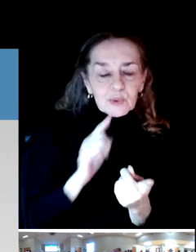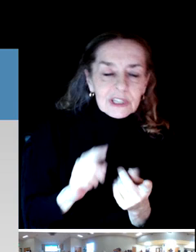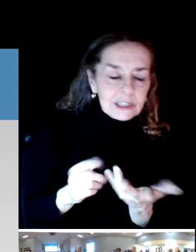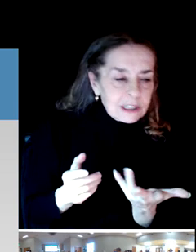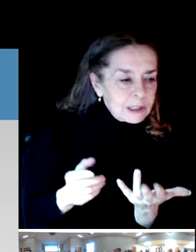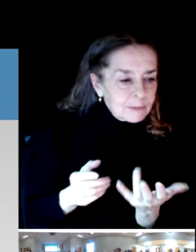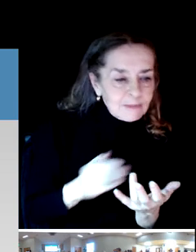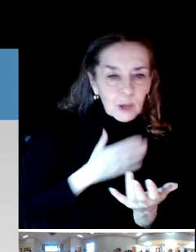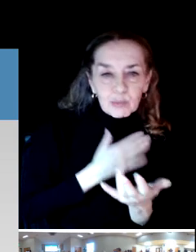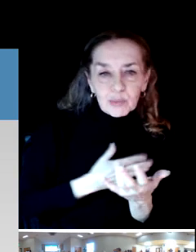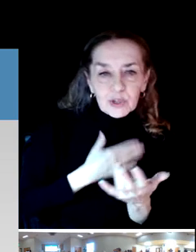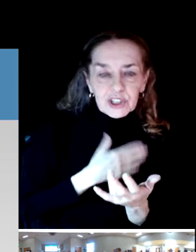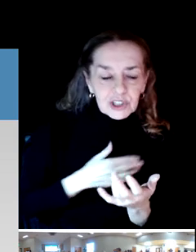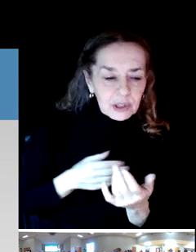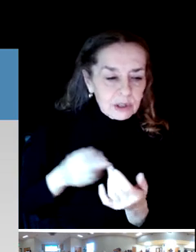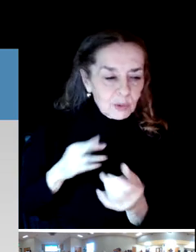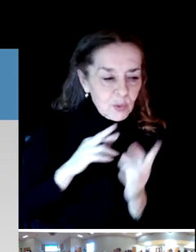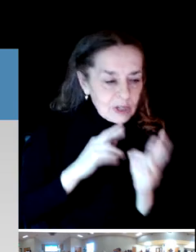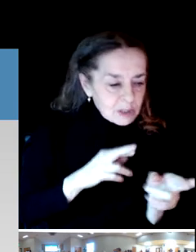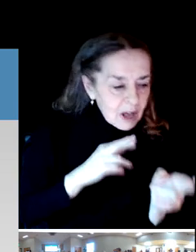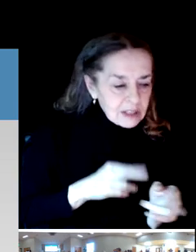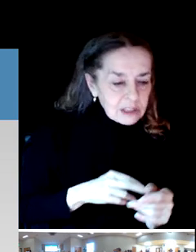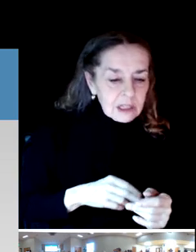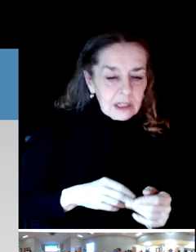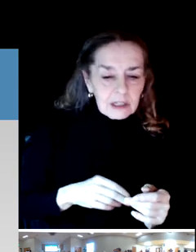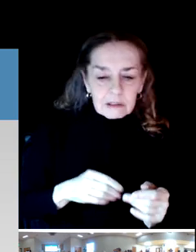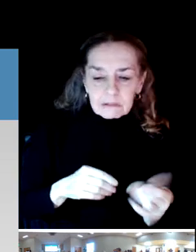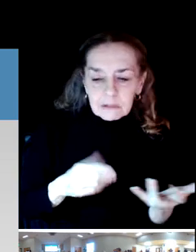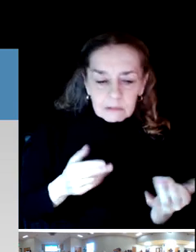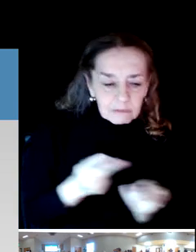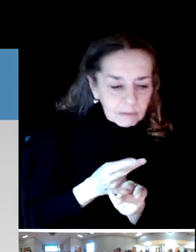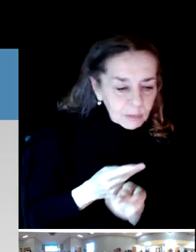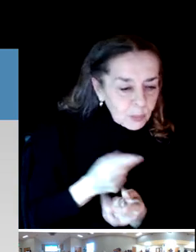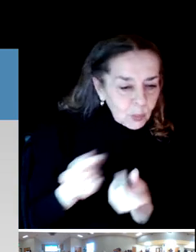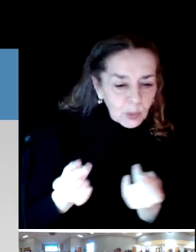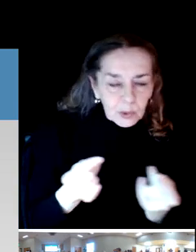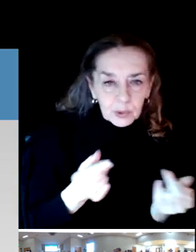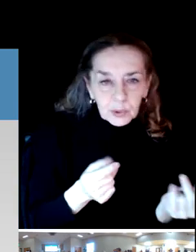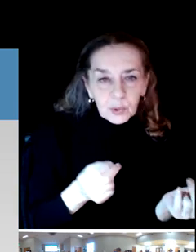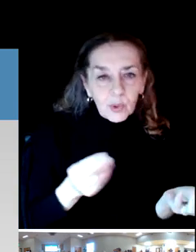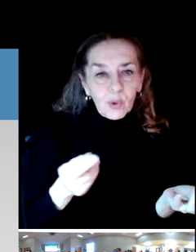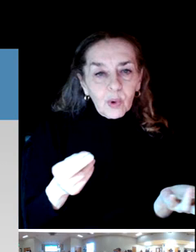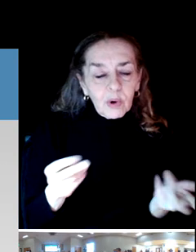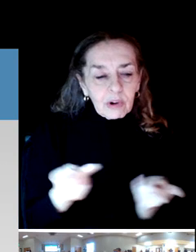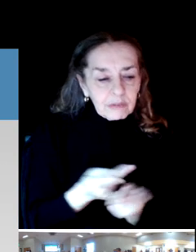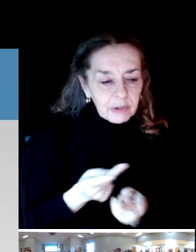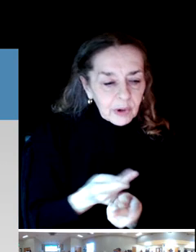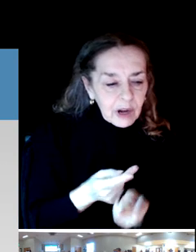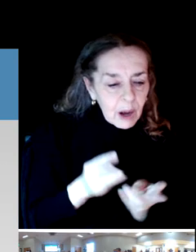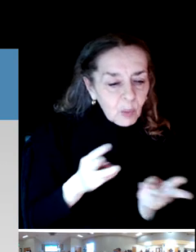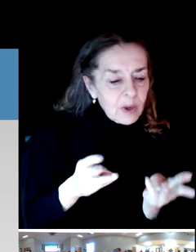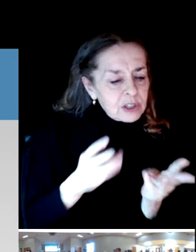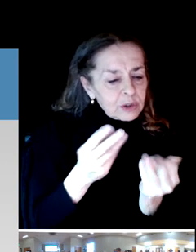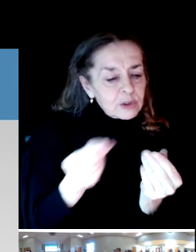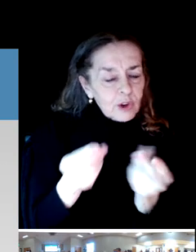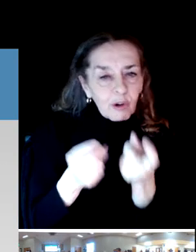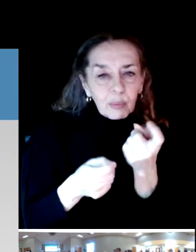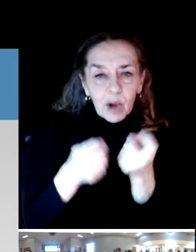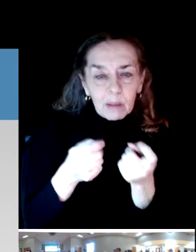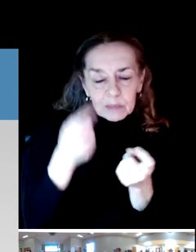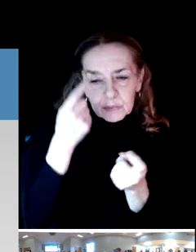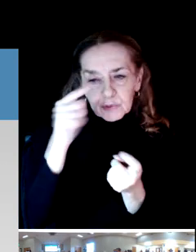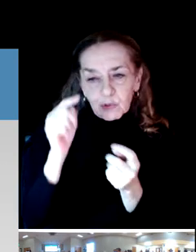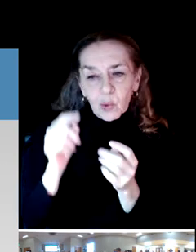The responsiveness, resiliency toward figuring out ways to solve problems for community members.